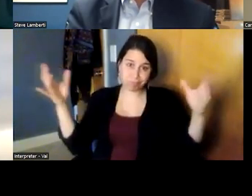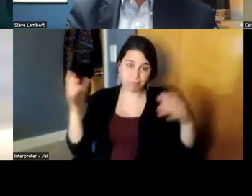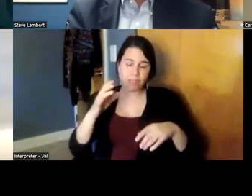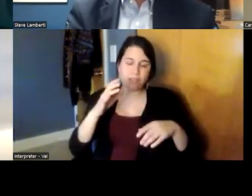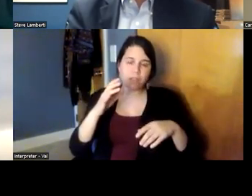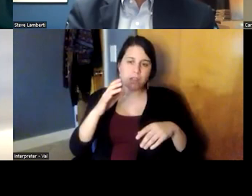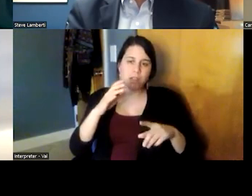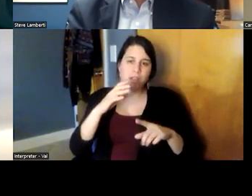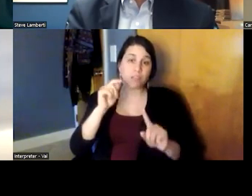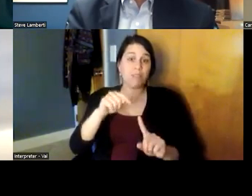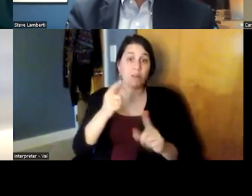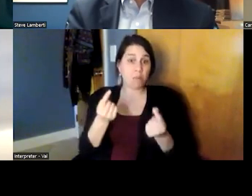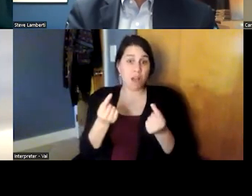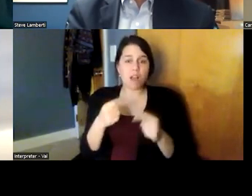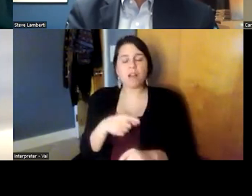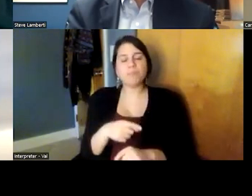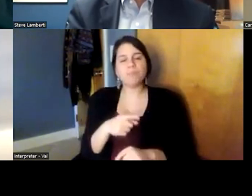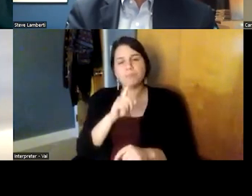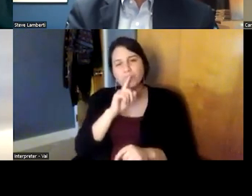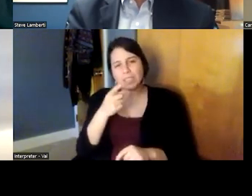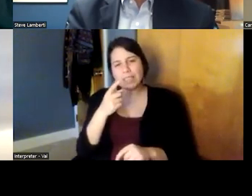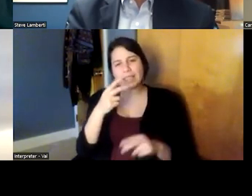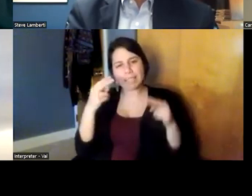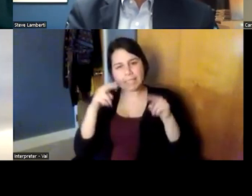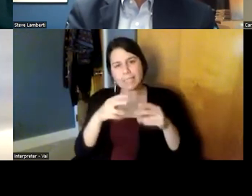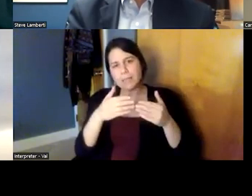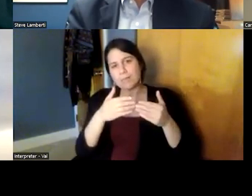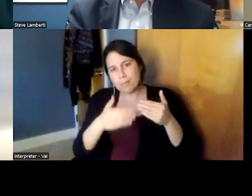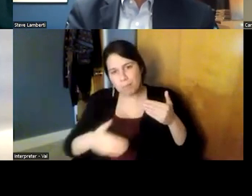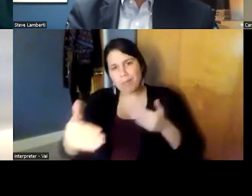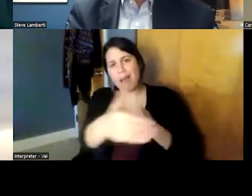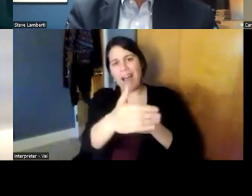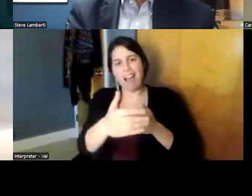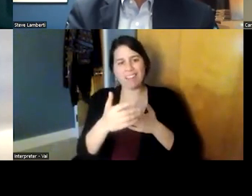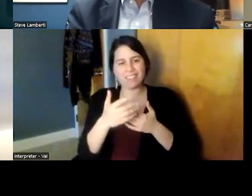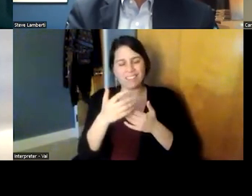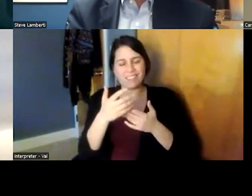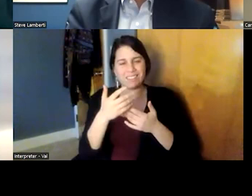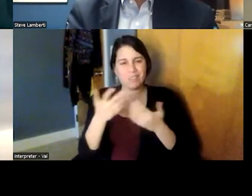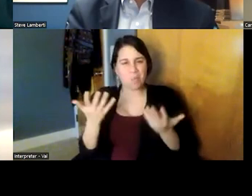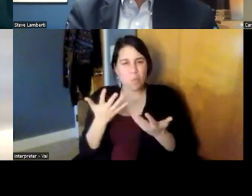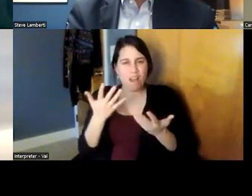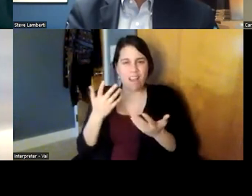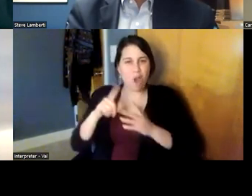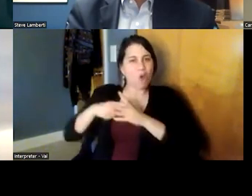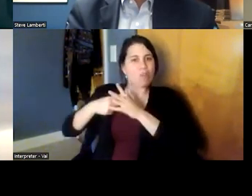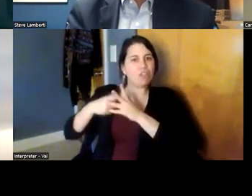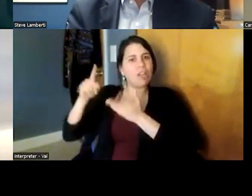is looking really beyond what was originally you know scripted and saying how can we expand